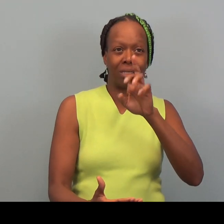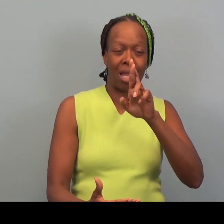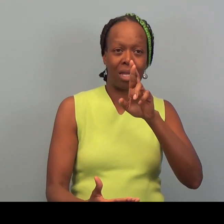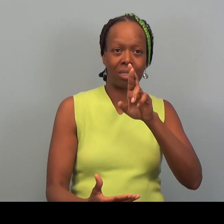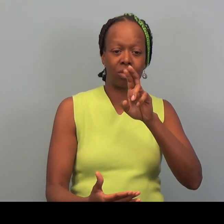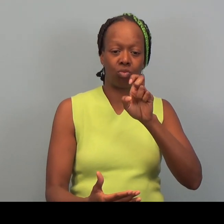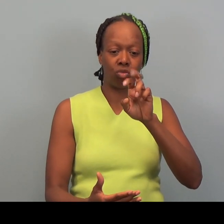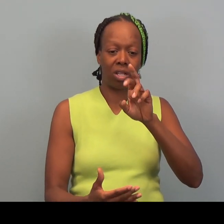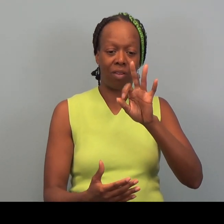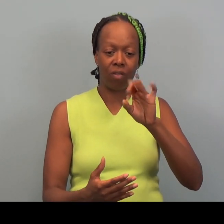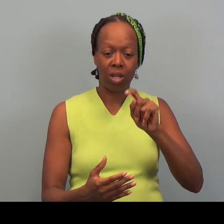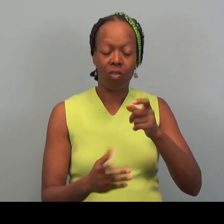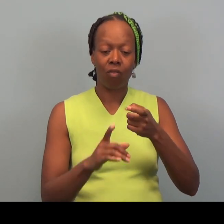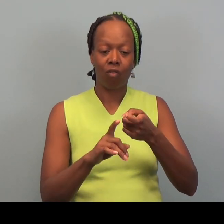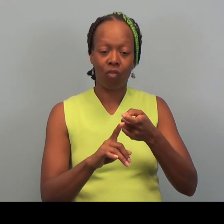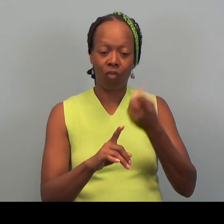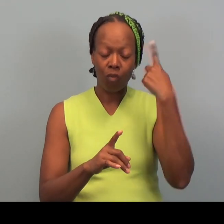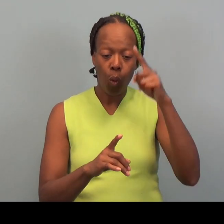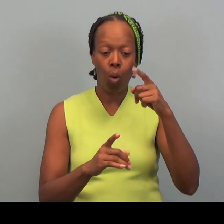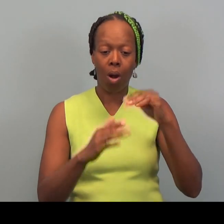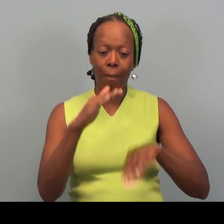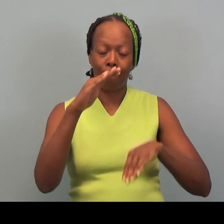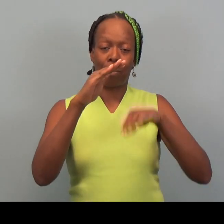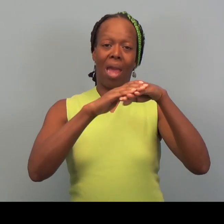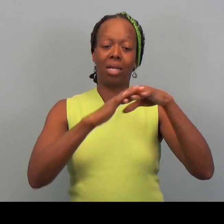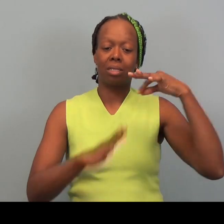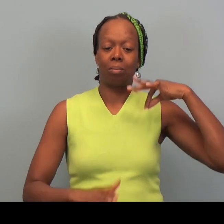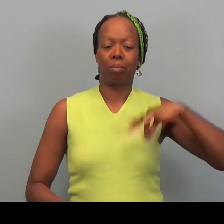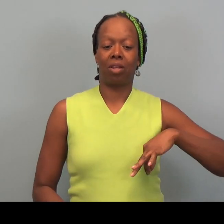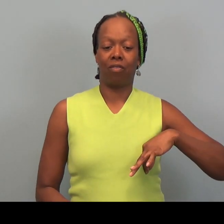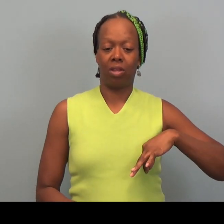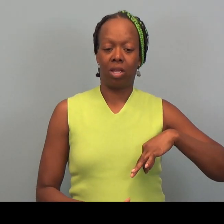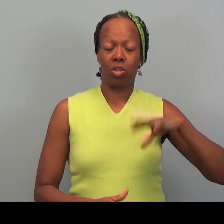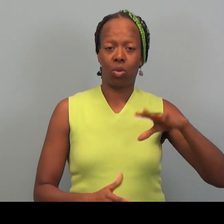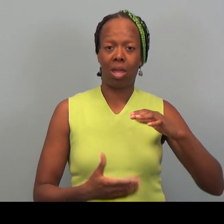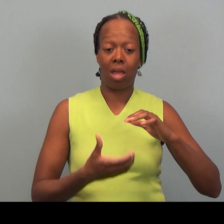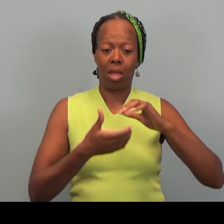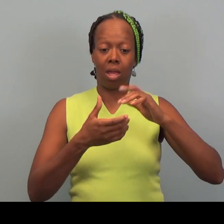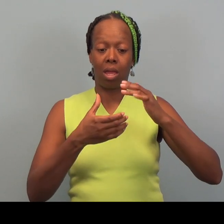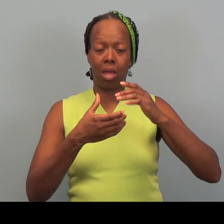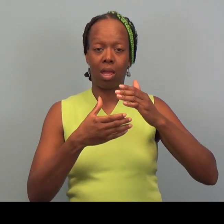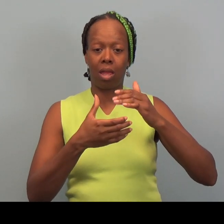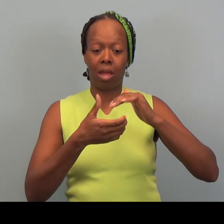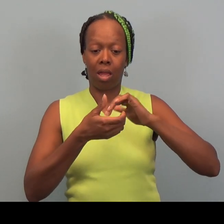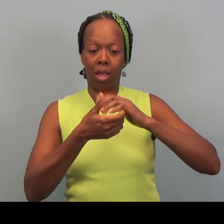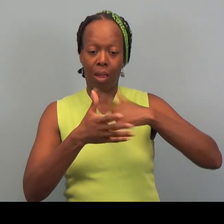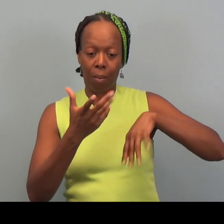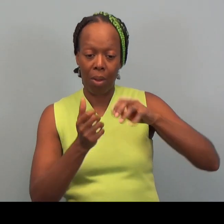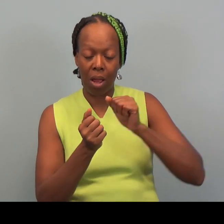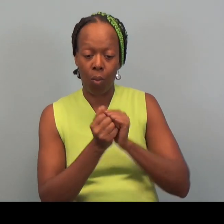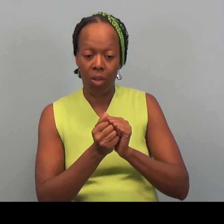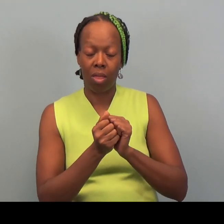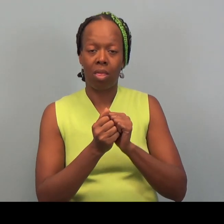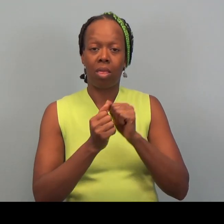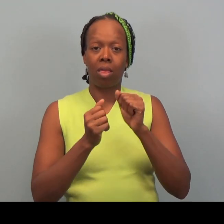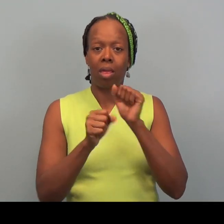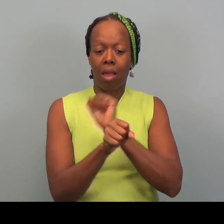For maximum benefit. You can combine free tax prep with employment counseling